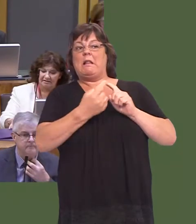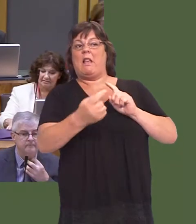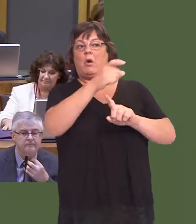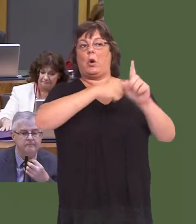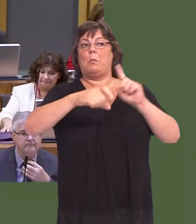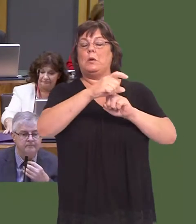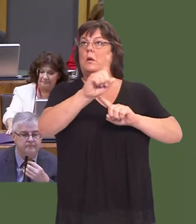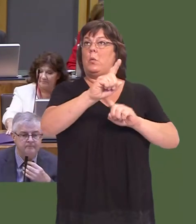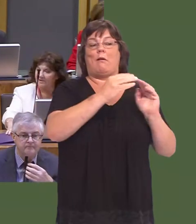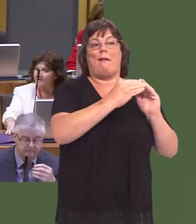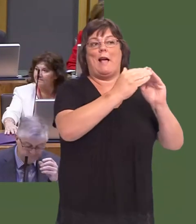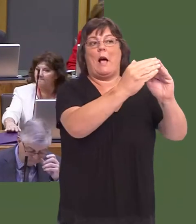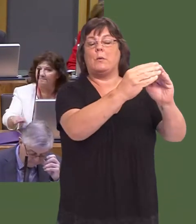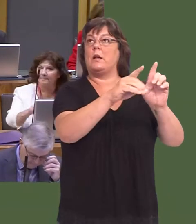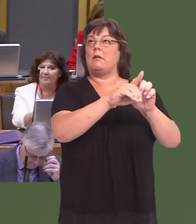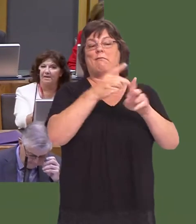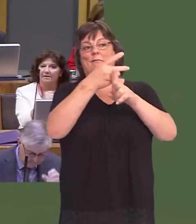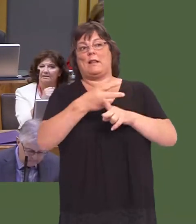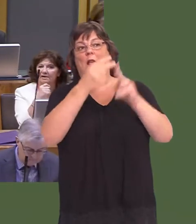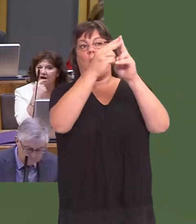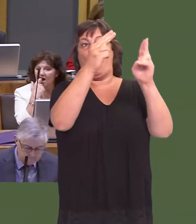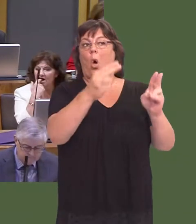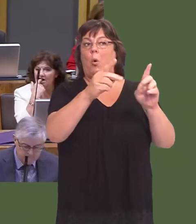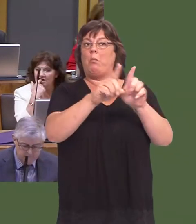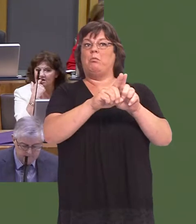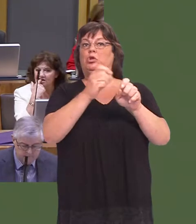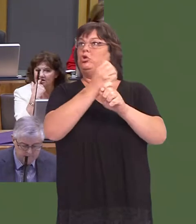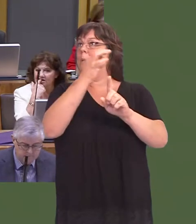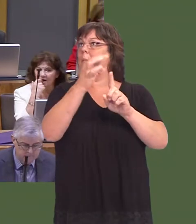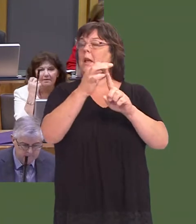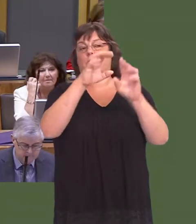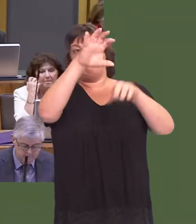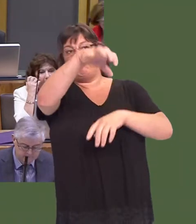GP resource centre, with four surgeries in there, and other businesses on that industrial estate.